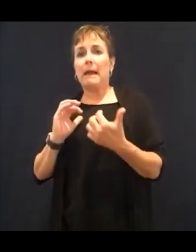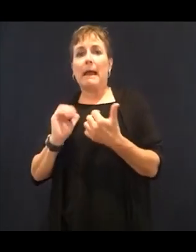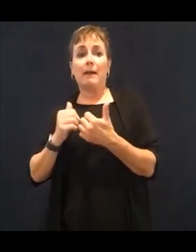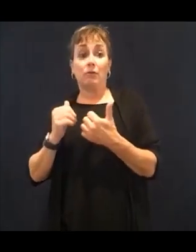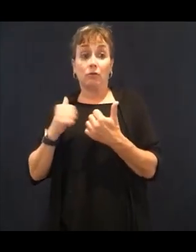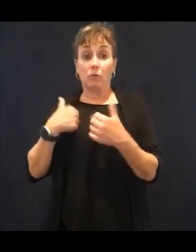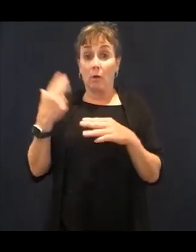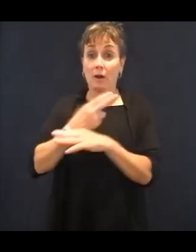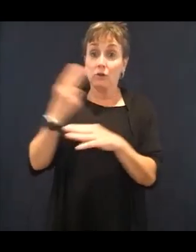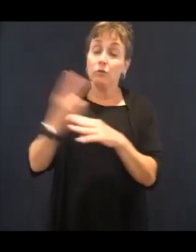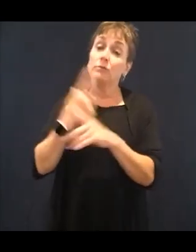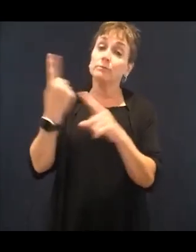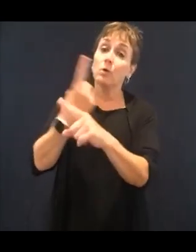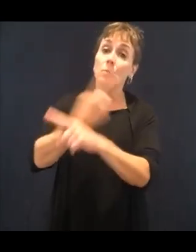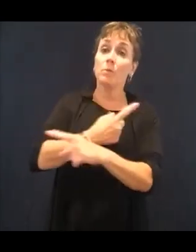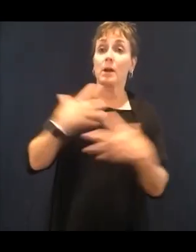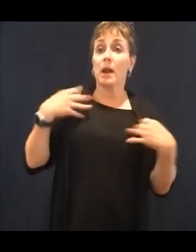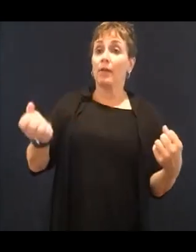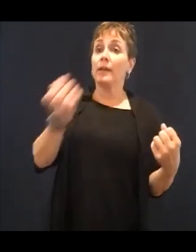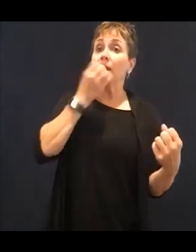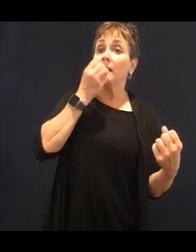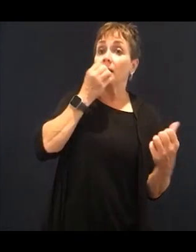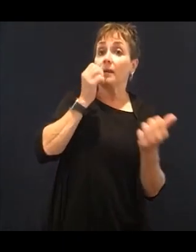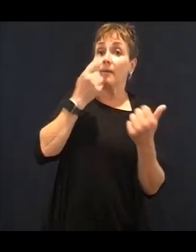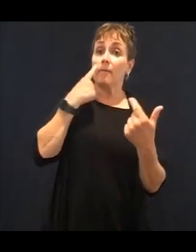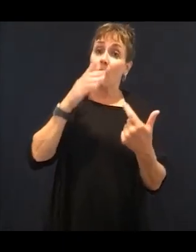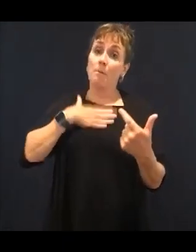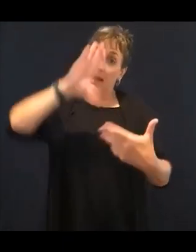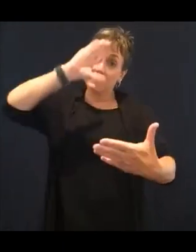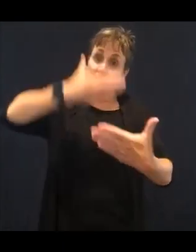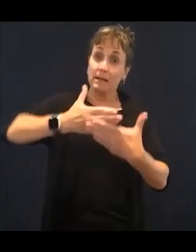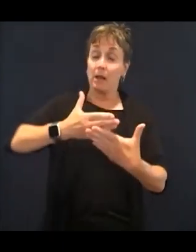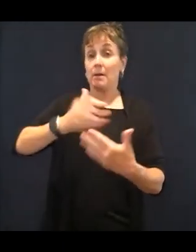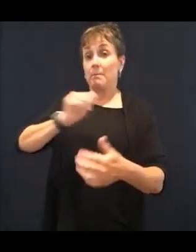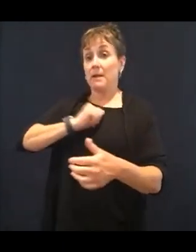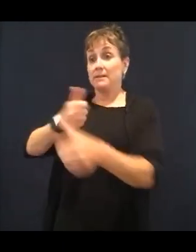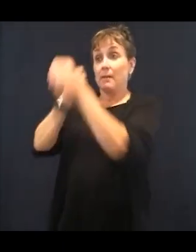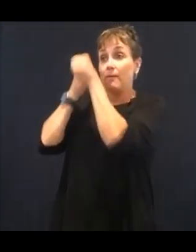You know, what are the things that we can do to help